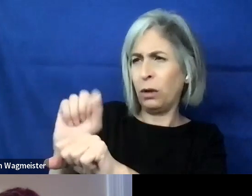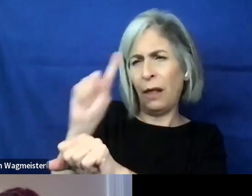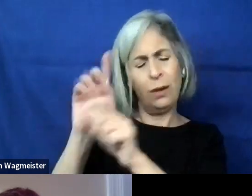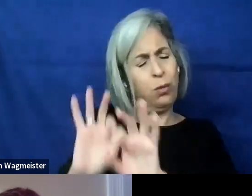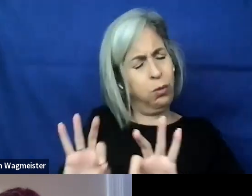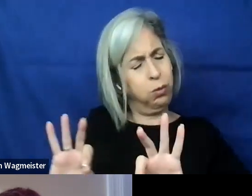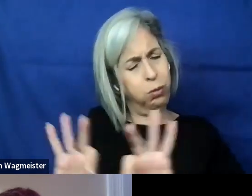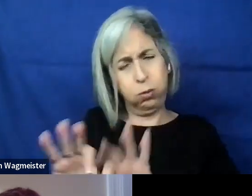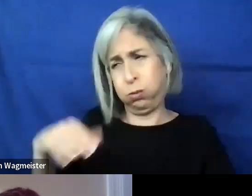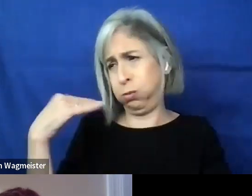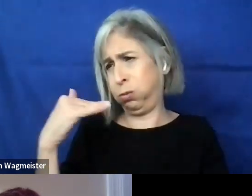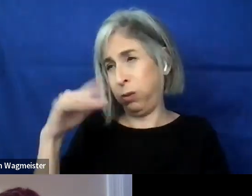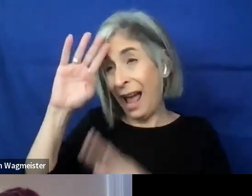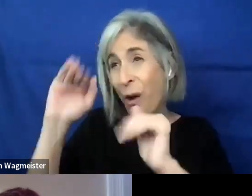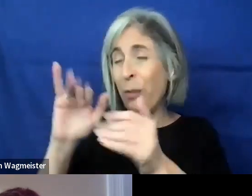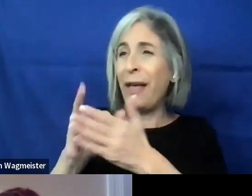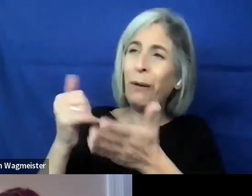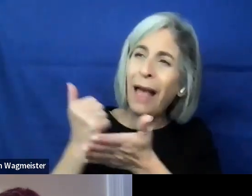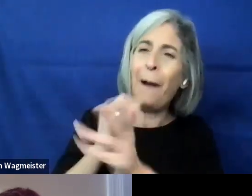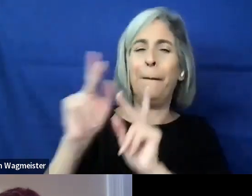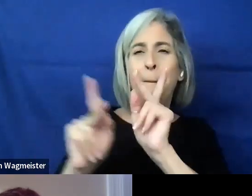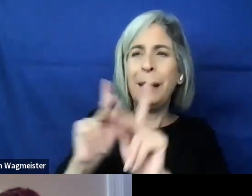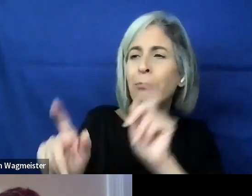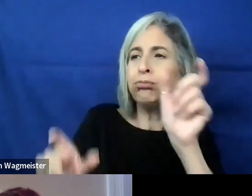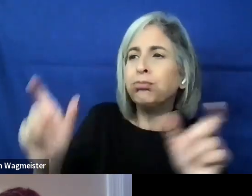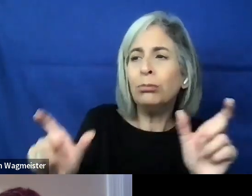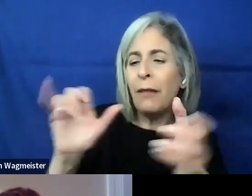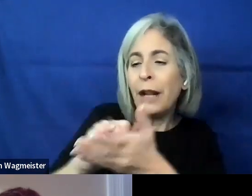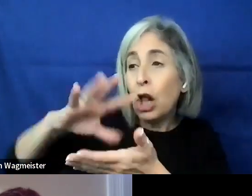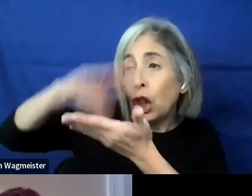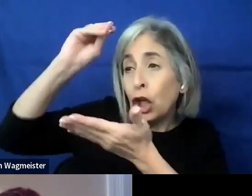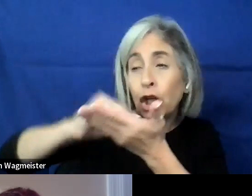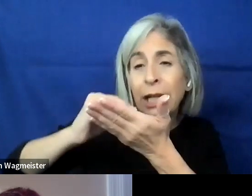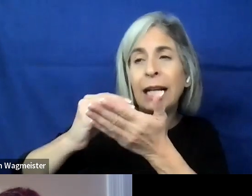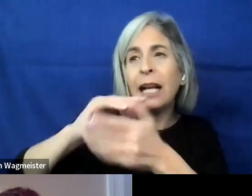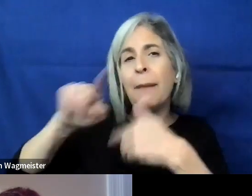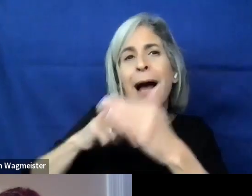So, I hope that that will help people that are learning about web accessibility, understand